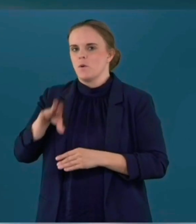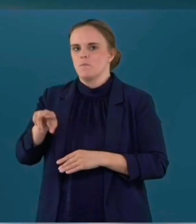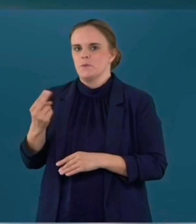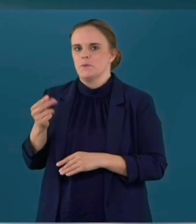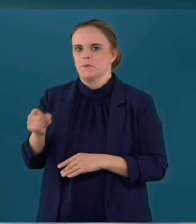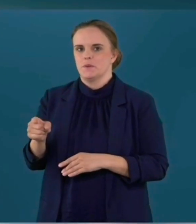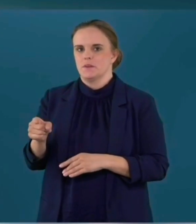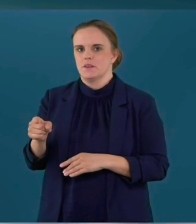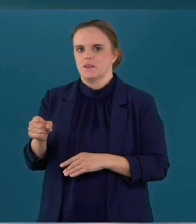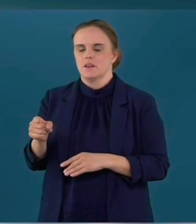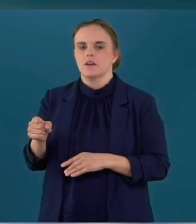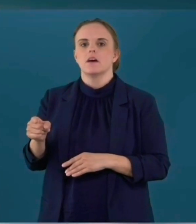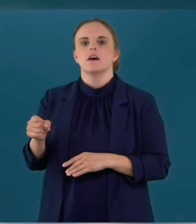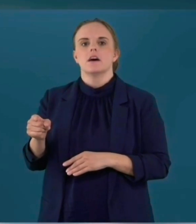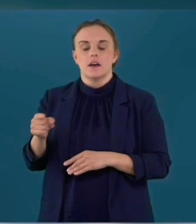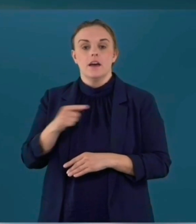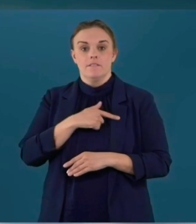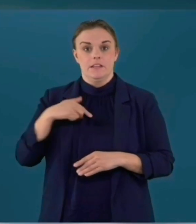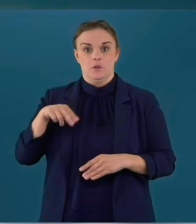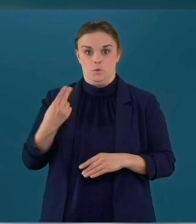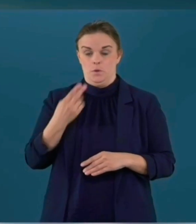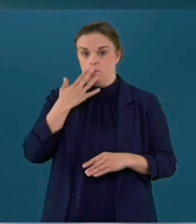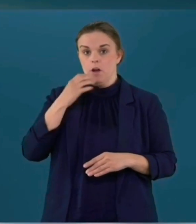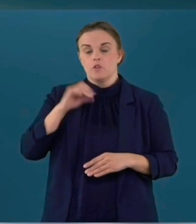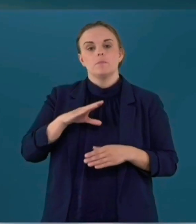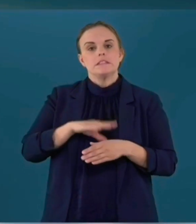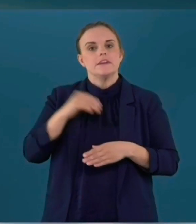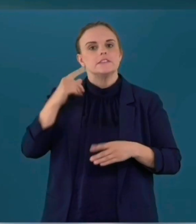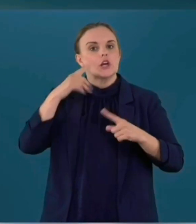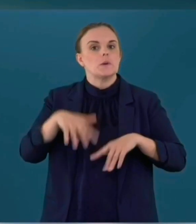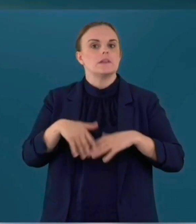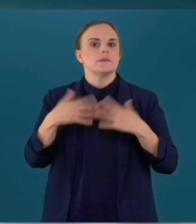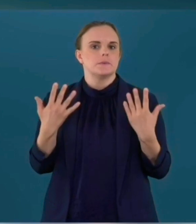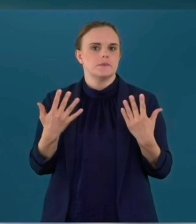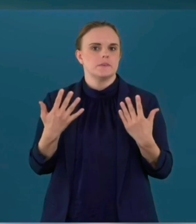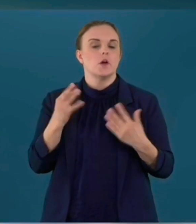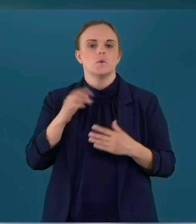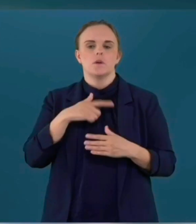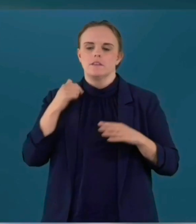culture how they interpret recommendations from authorities if you